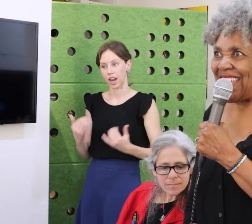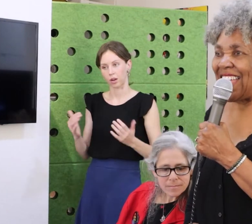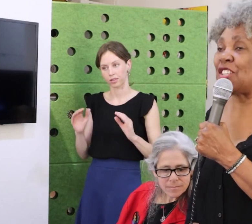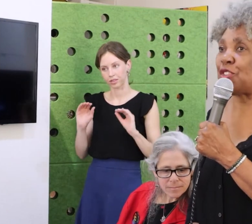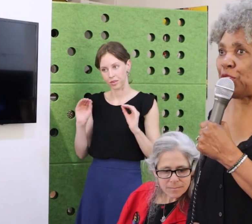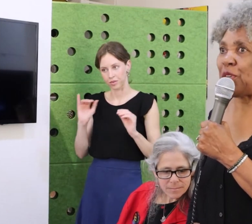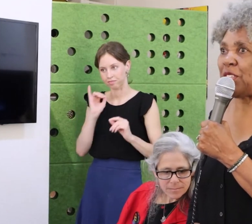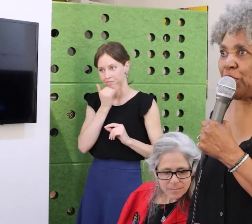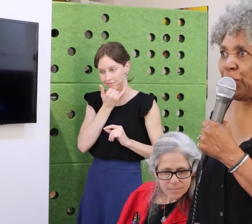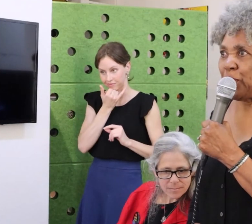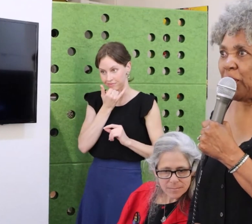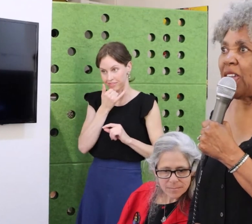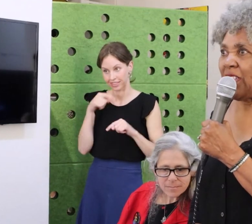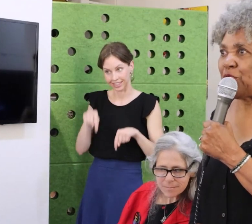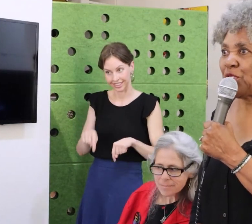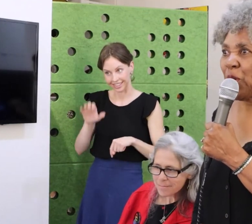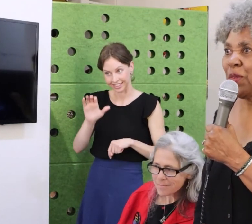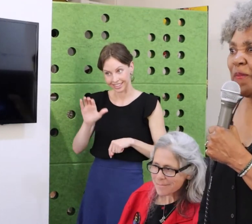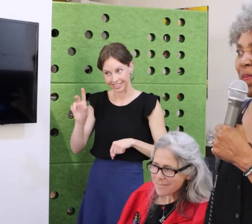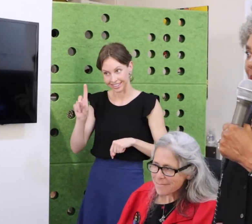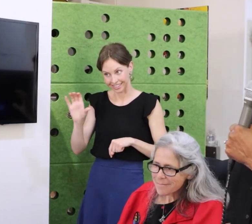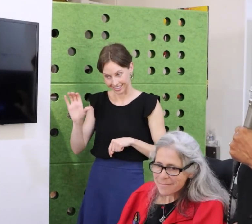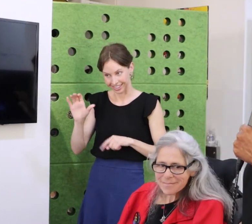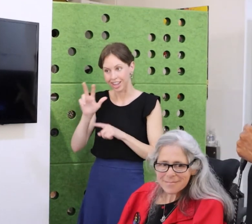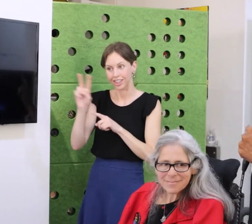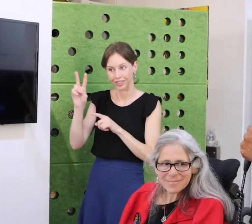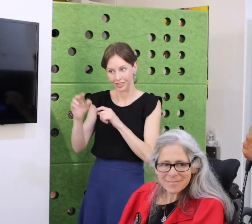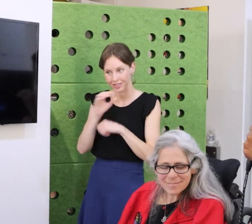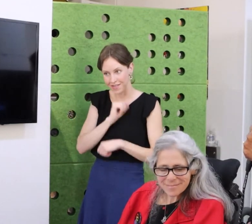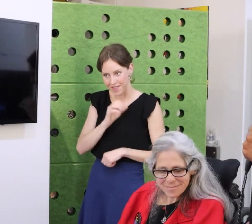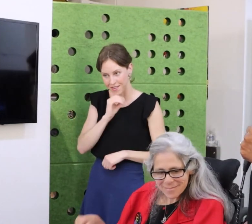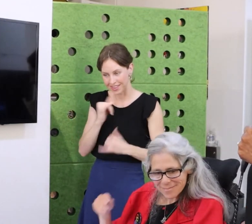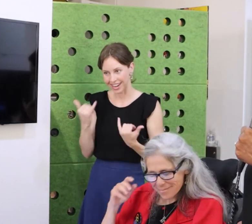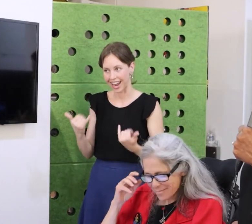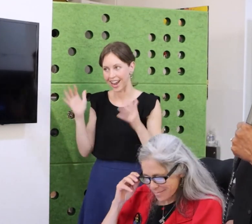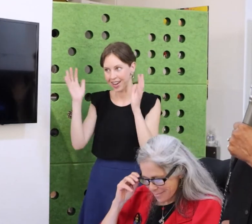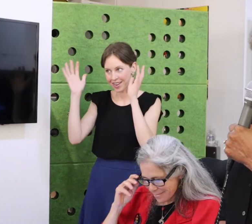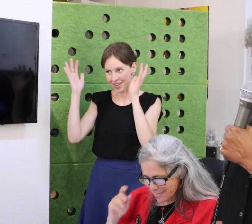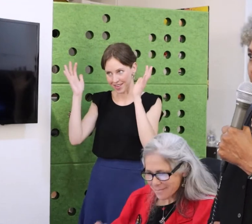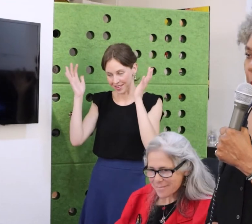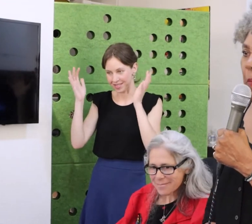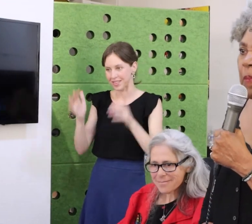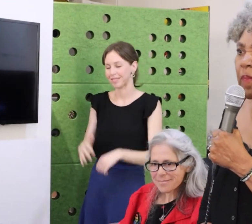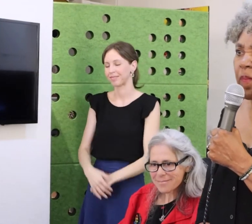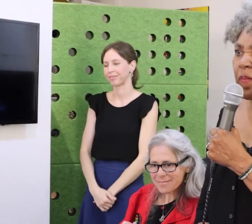The Americans with disabilities act, ADA is 32 years old.